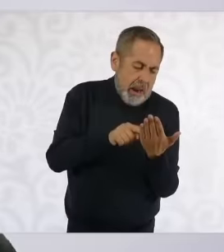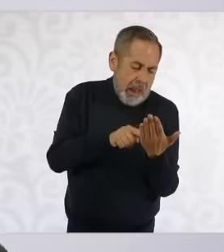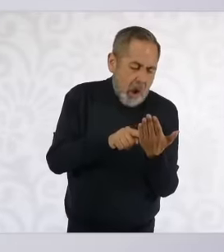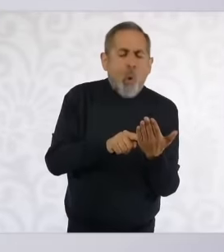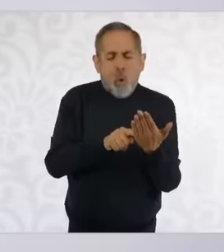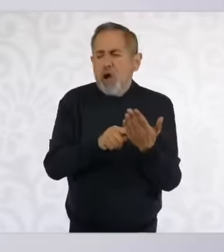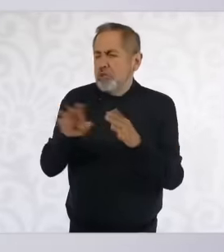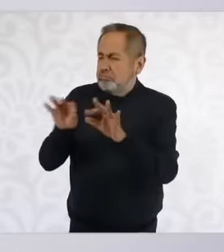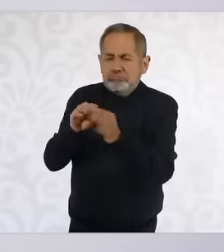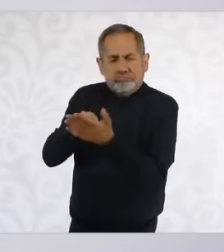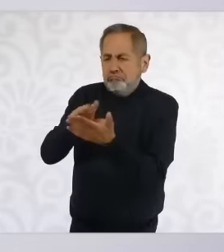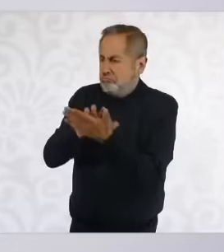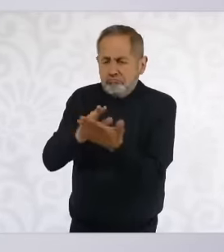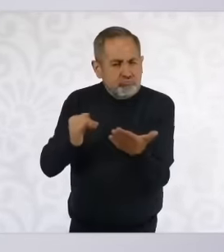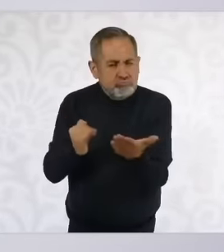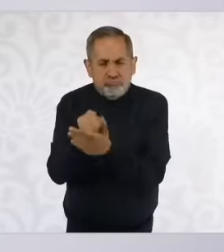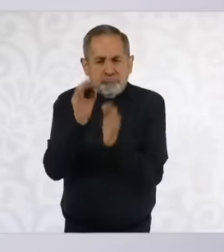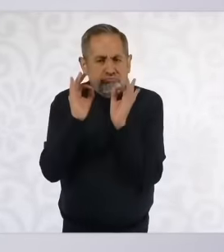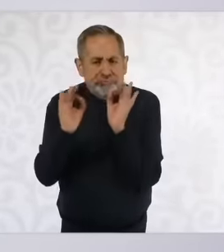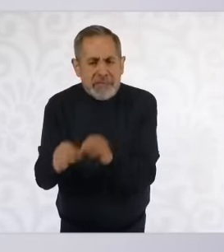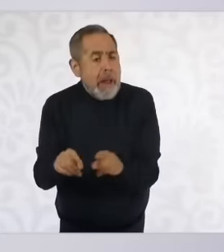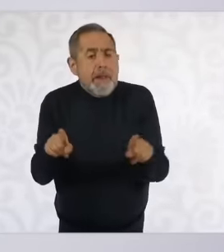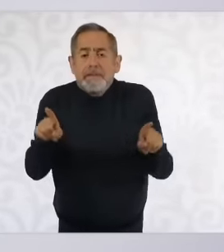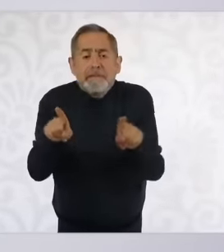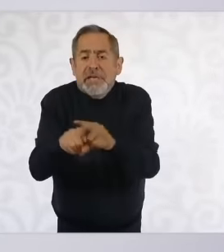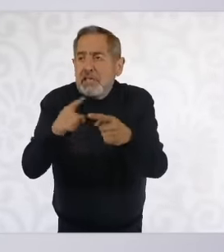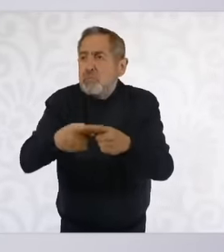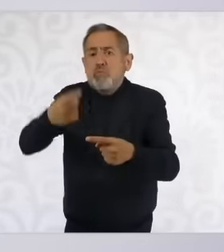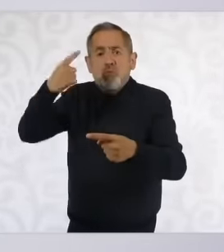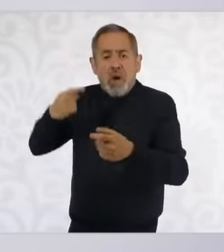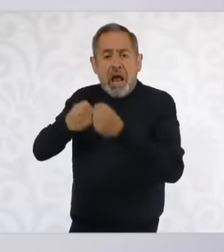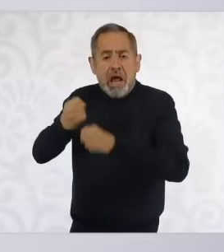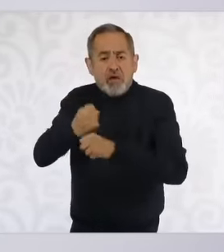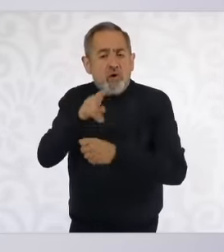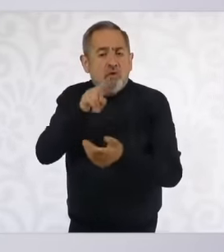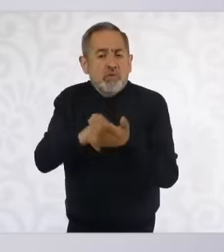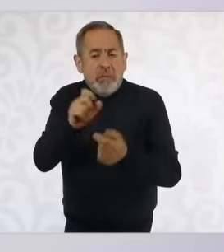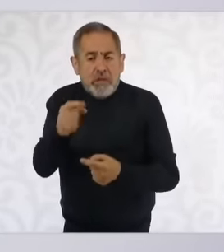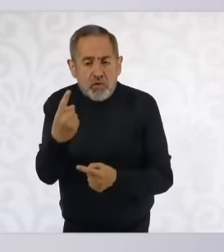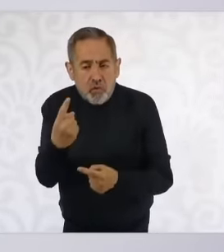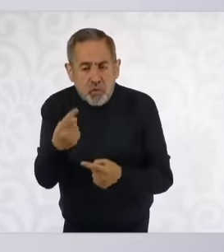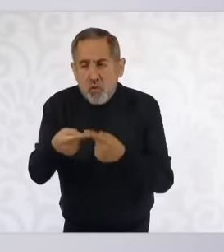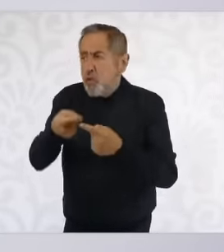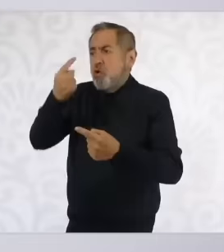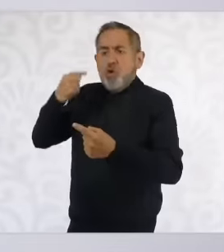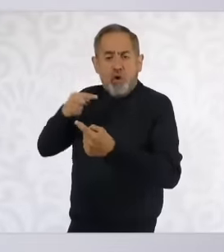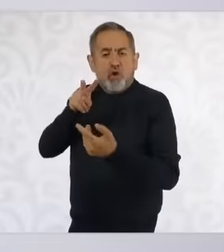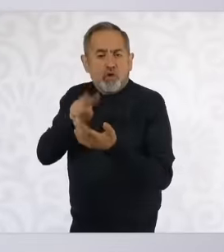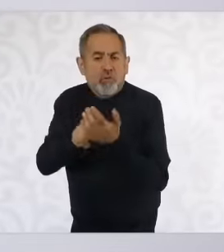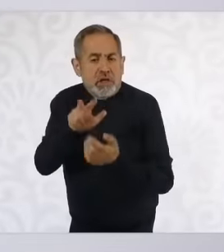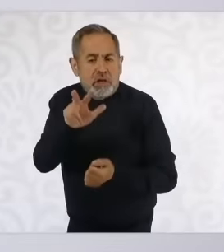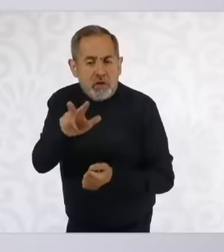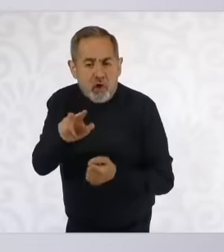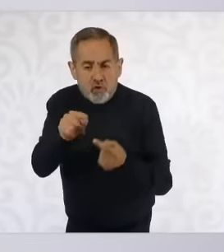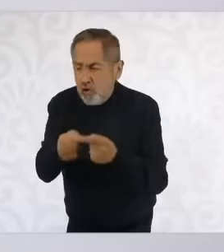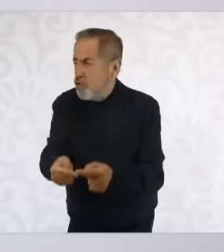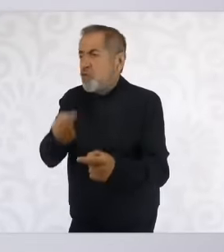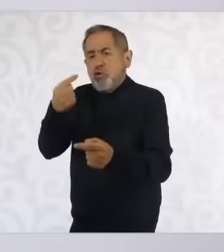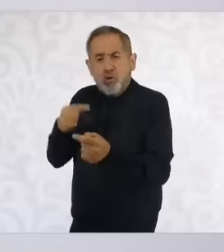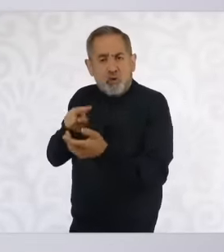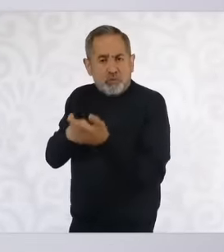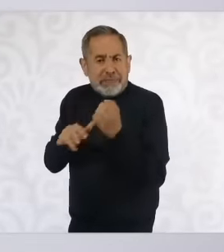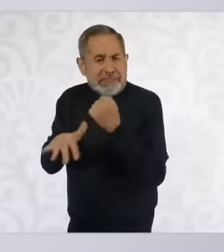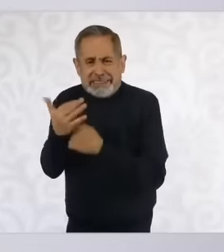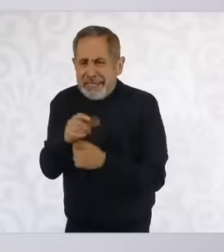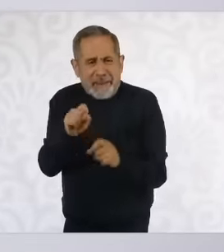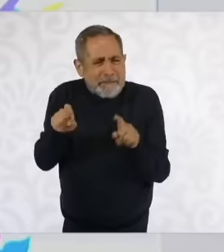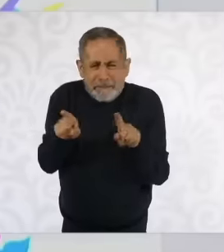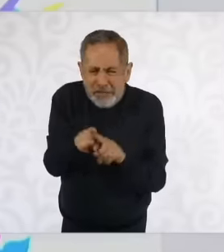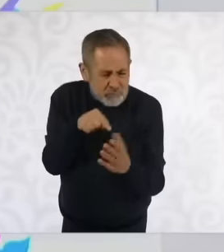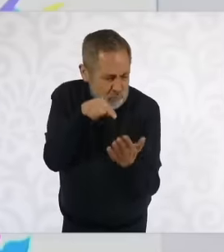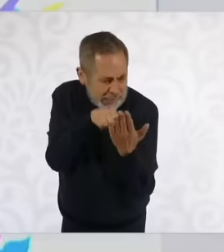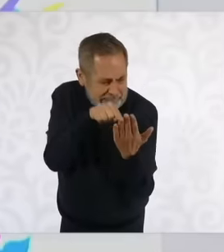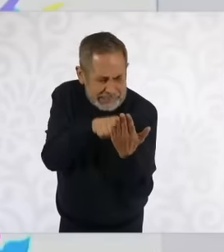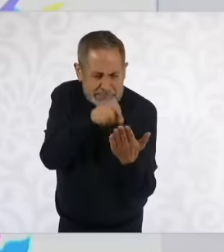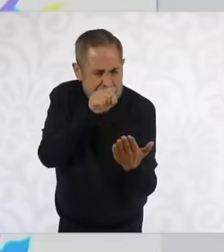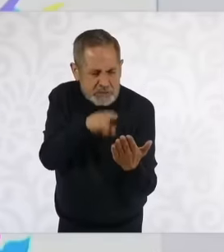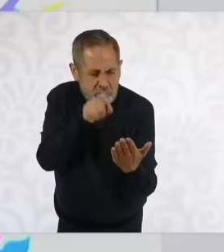the same procedure that was followed in 2021 in 2018 in 2015 because you see that